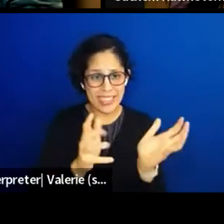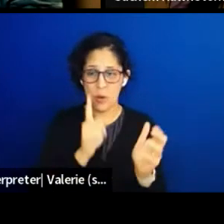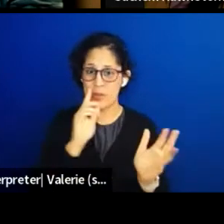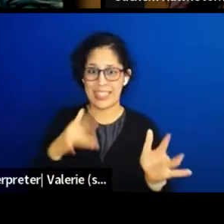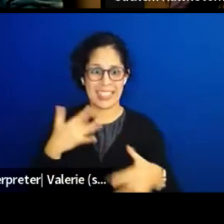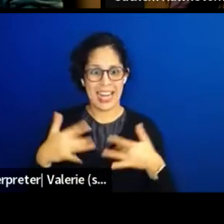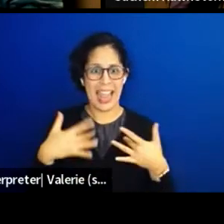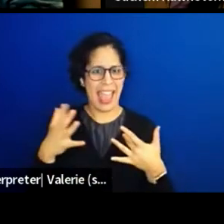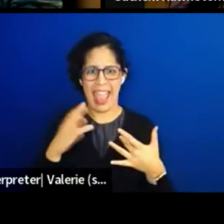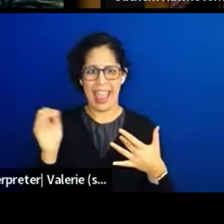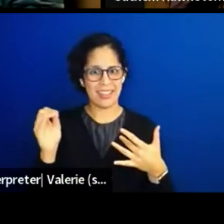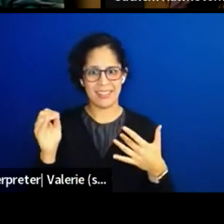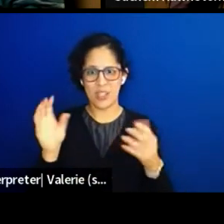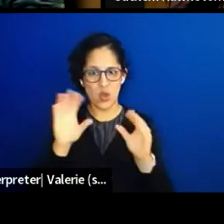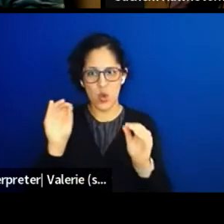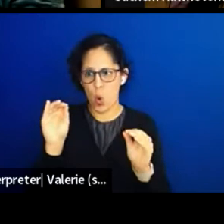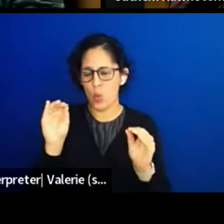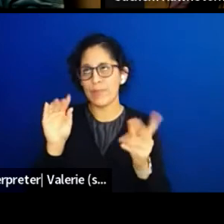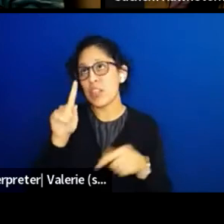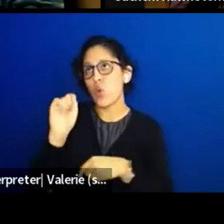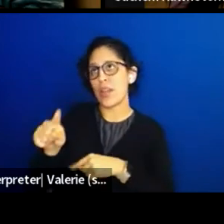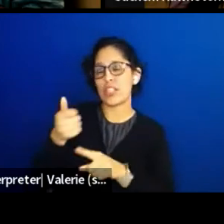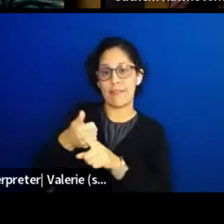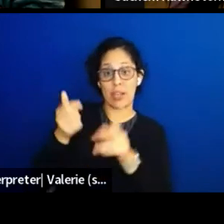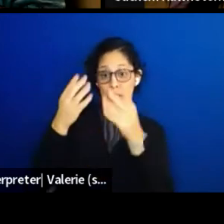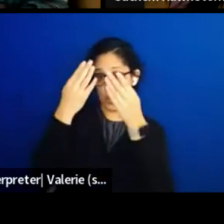However, you all wanna reply to it is how we can reply to it.